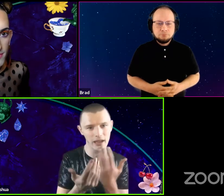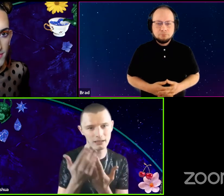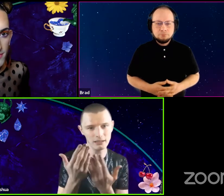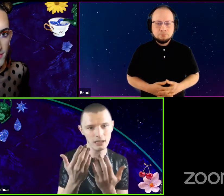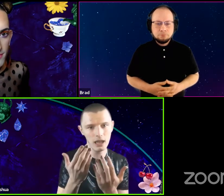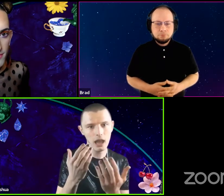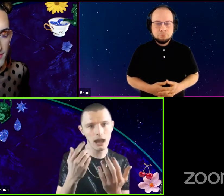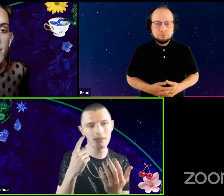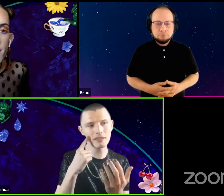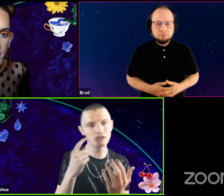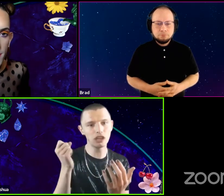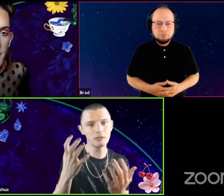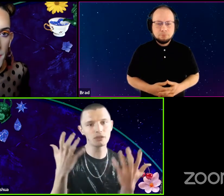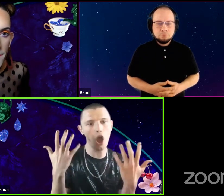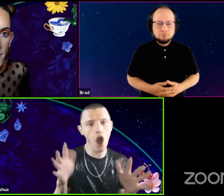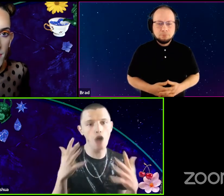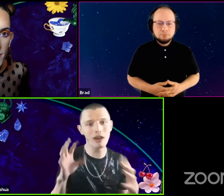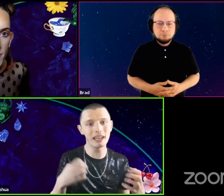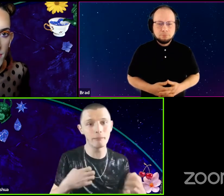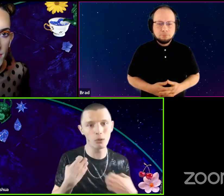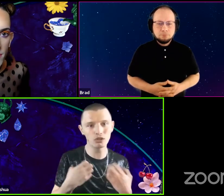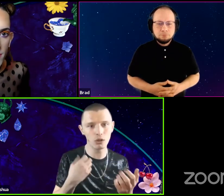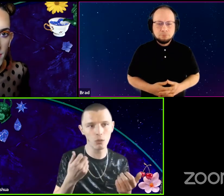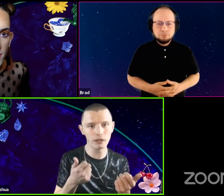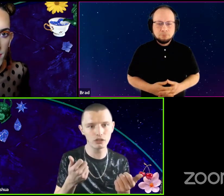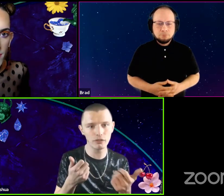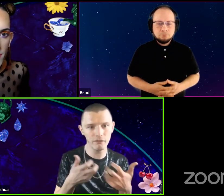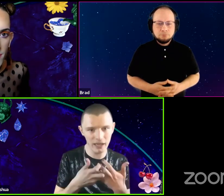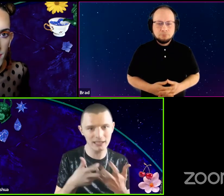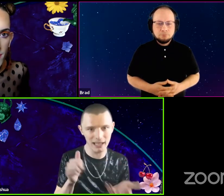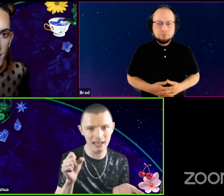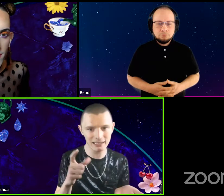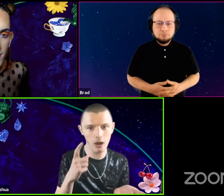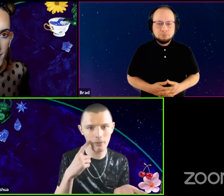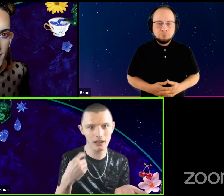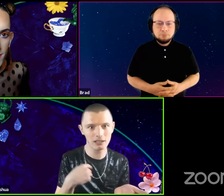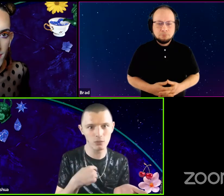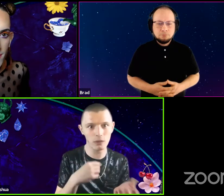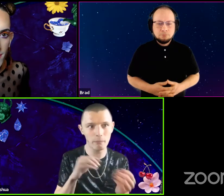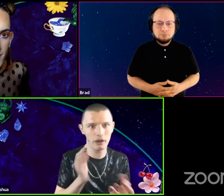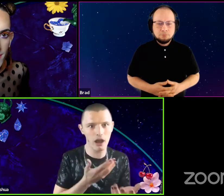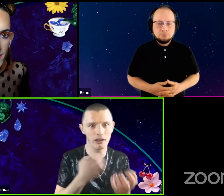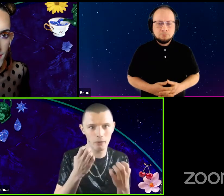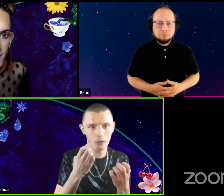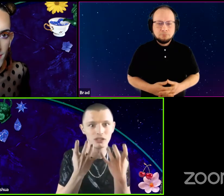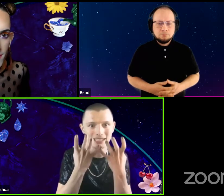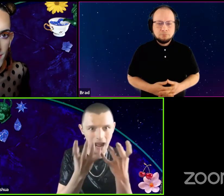And I think Shakespear's already emotional, which fits ASL because we put our emotions out there.